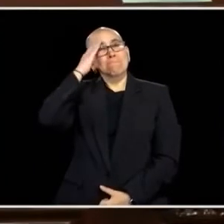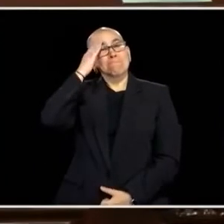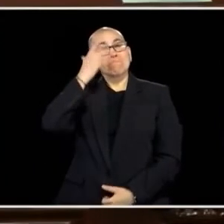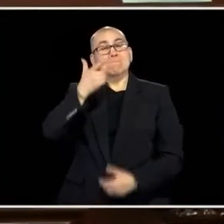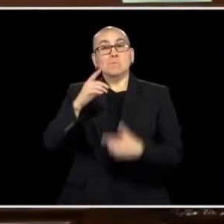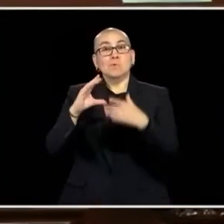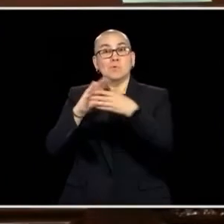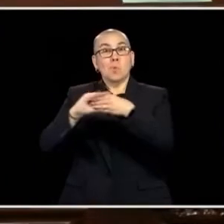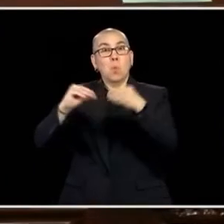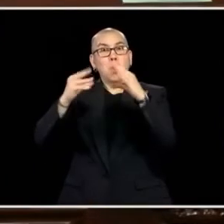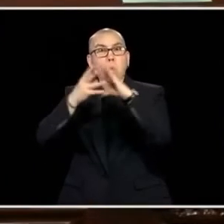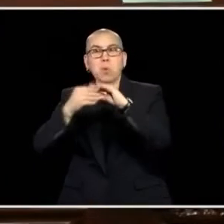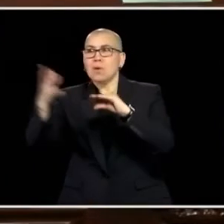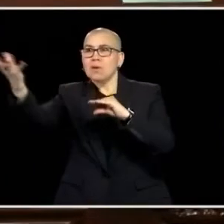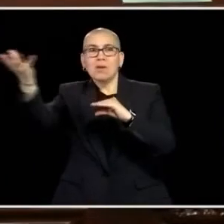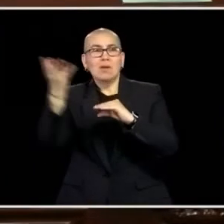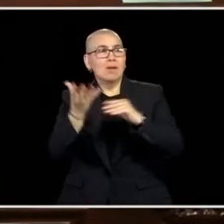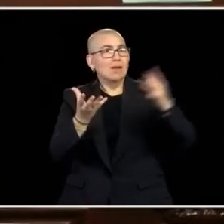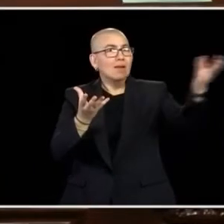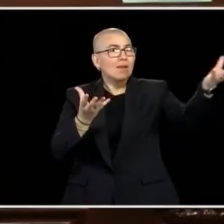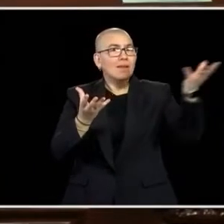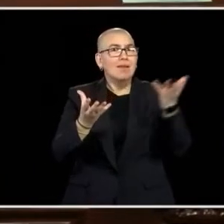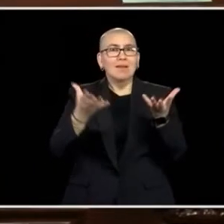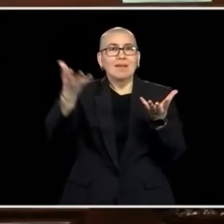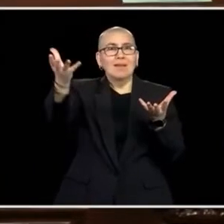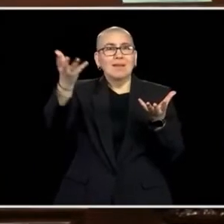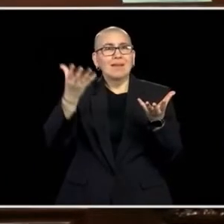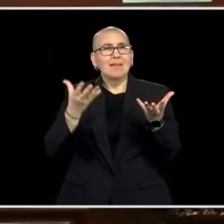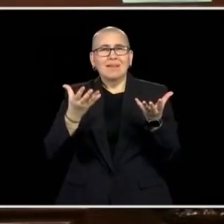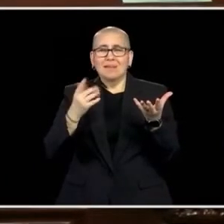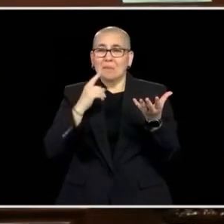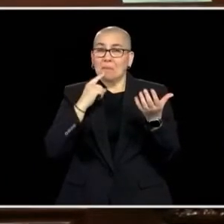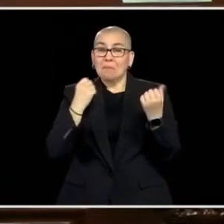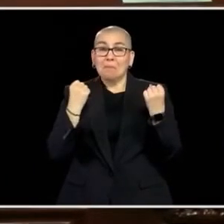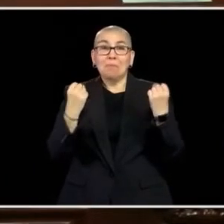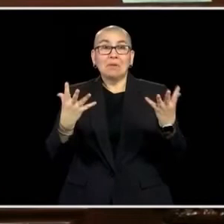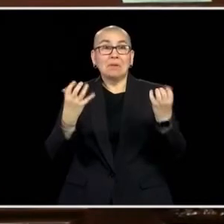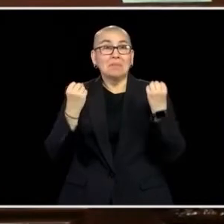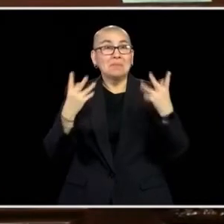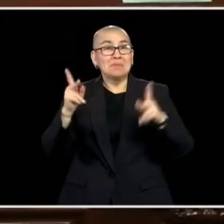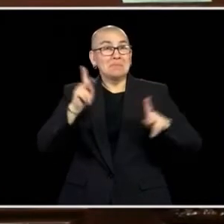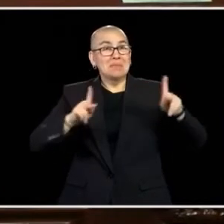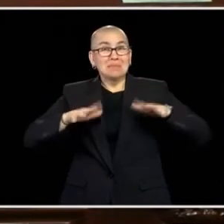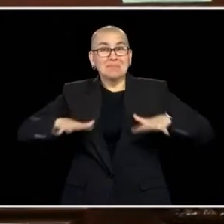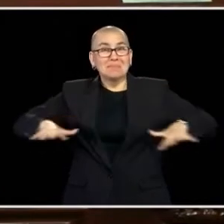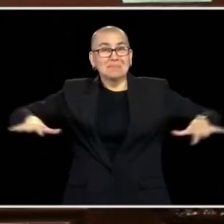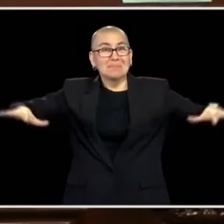I THINK THESE ARE THE STORIES MAYBE MINNESOTANS DON'T HEAR. YOU ALL DID THIS, YOU'RE THE EXPERTS IN THIS. YOU WORKED -- THERE'S FOLKS IN